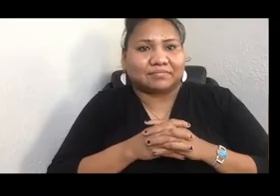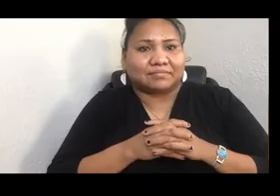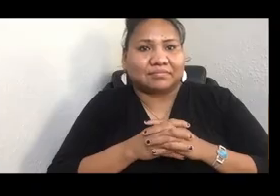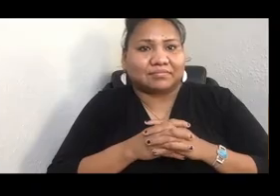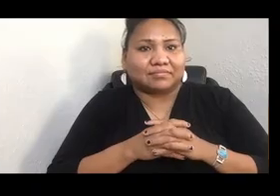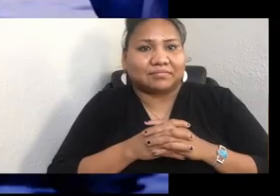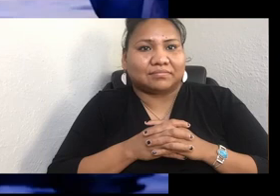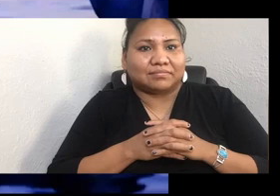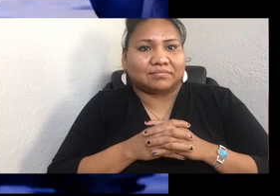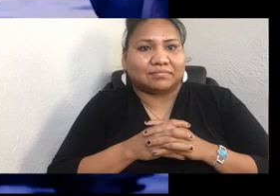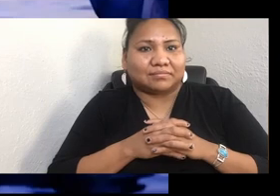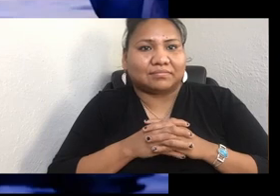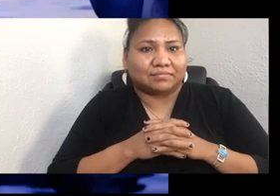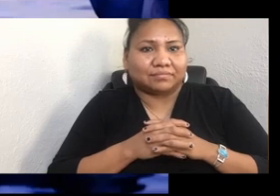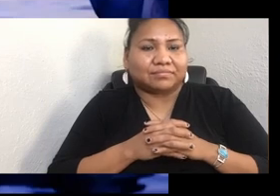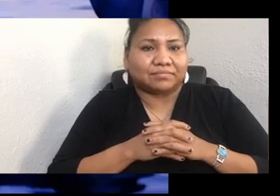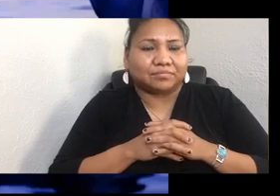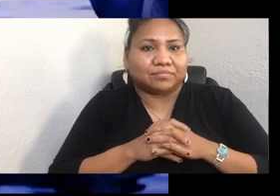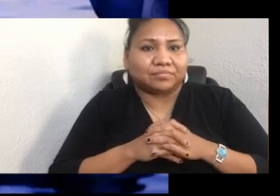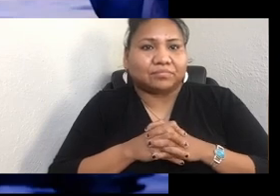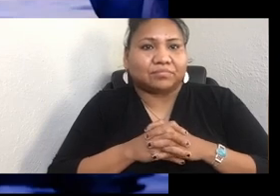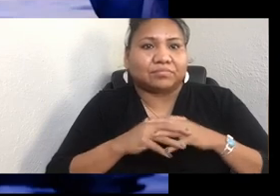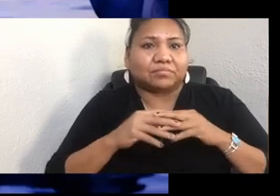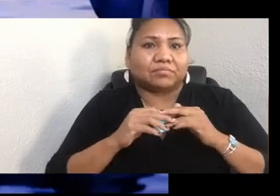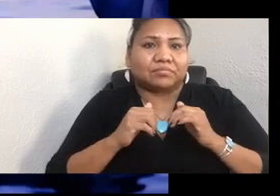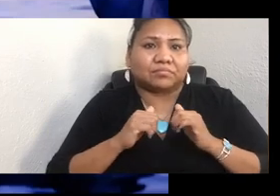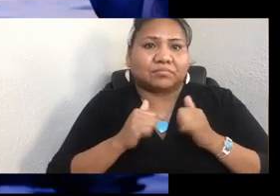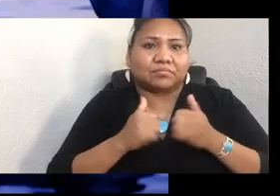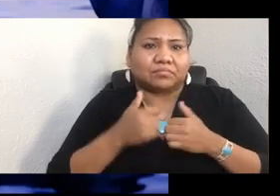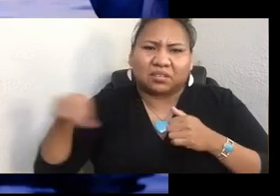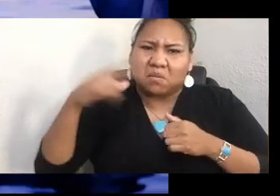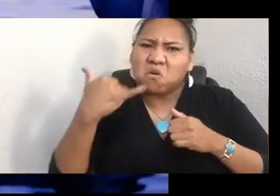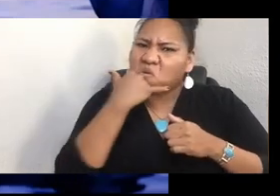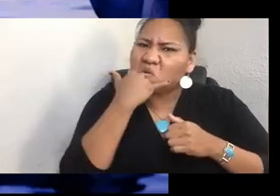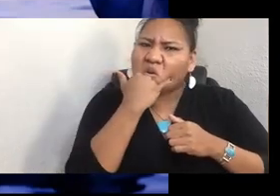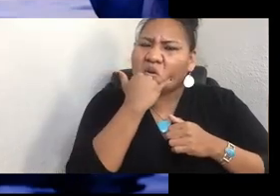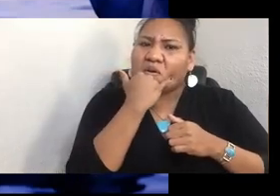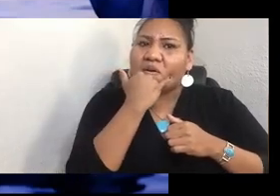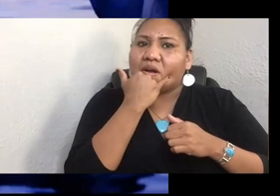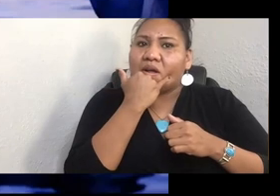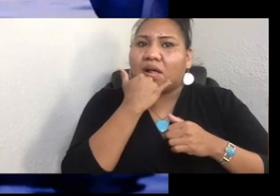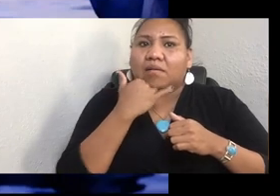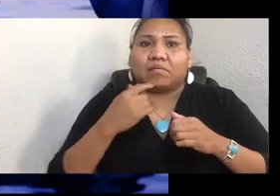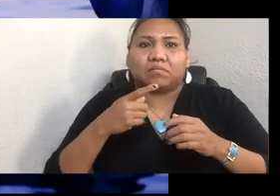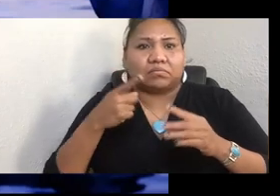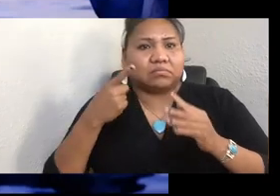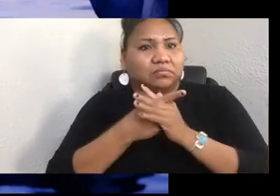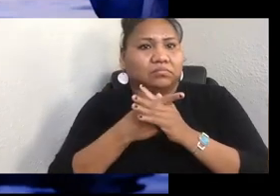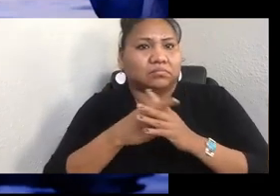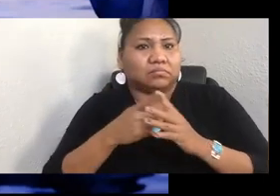OK. Of how he was wrongfully convicted of a crime he didn't commit, and how he didn't want to sign Medicine Creek Treaty.